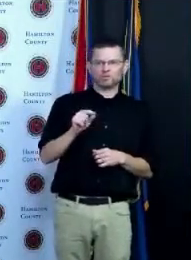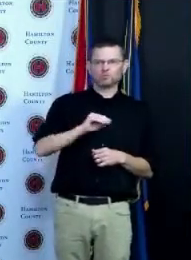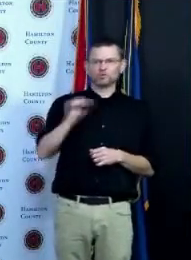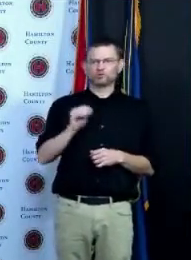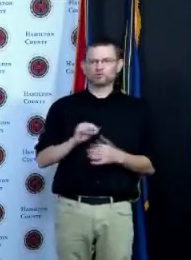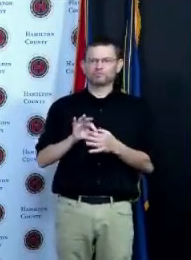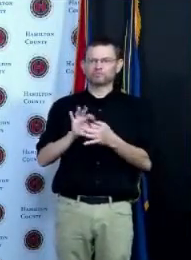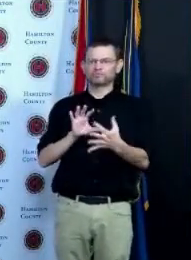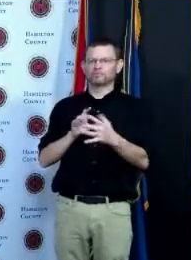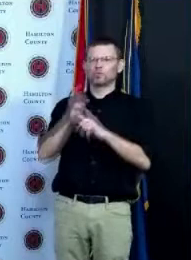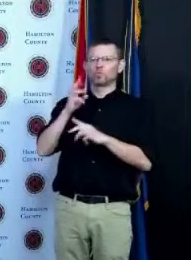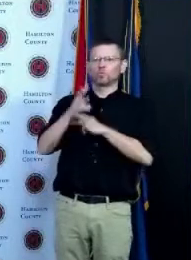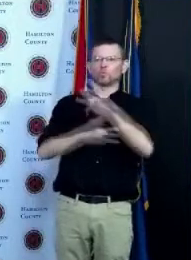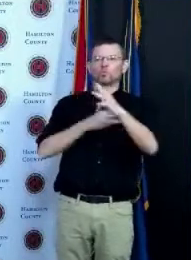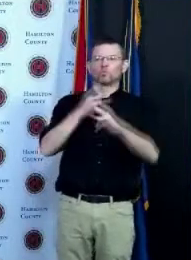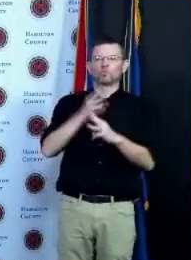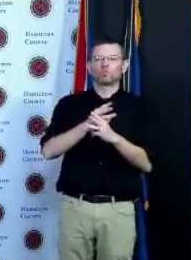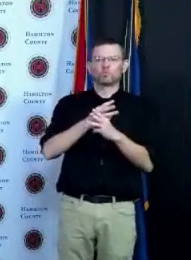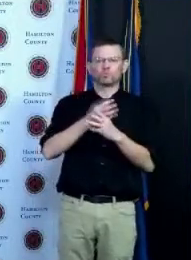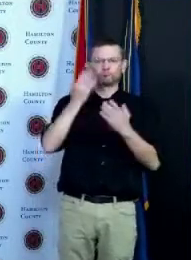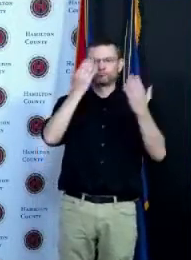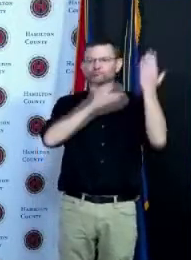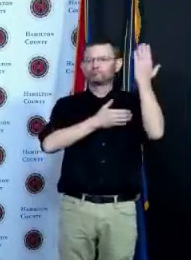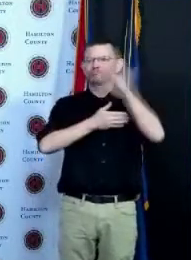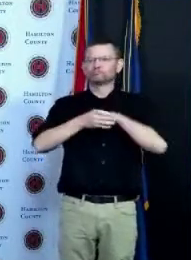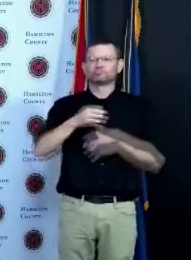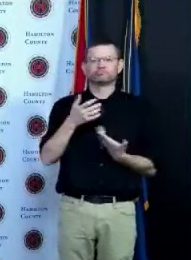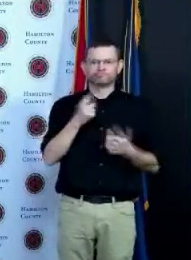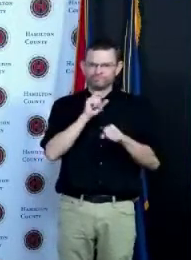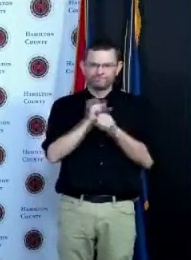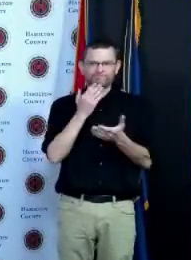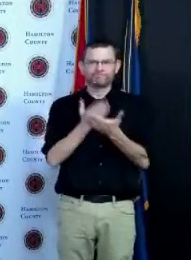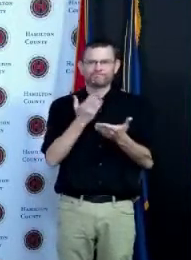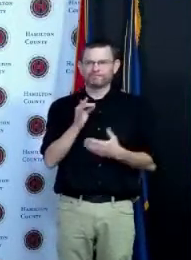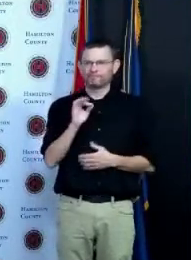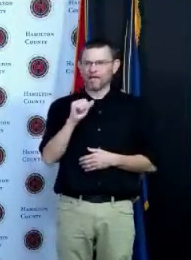factual and so by having the mobile vans going into the community maybe setting up at the Holy